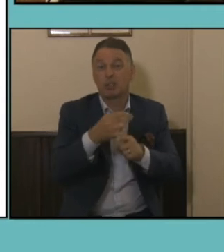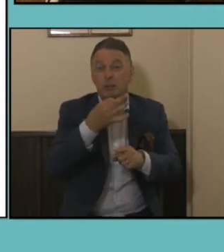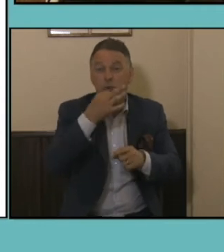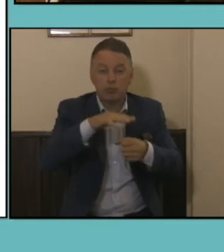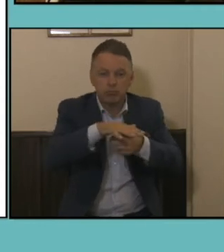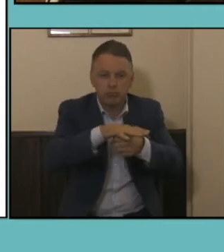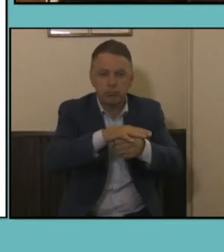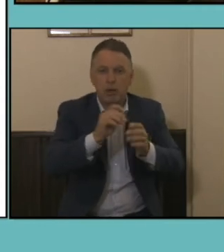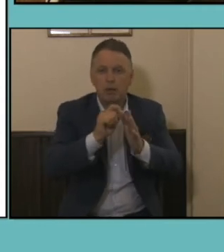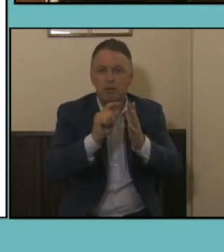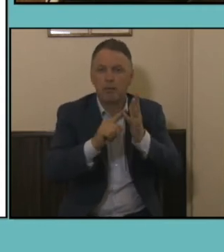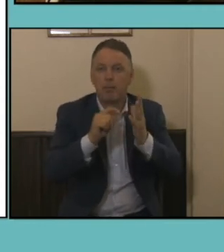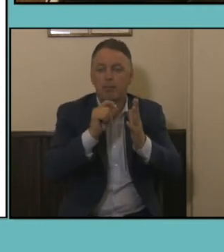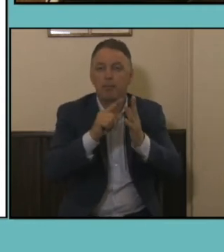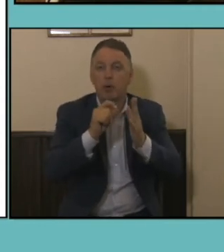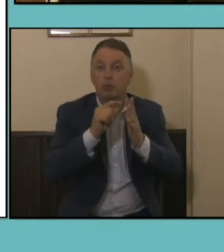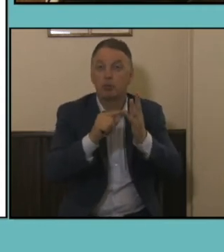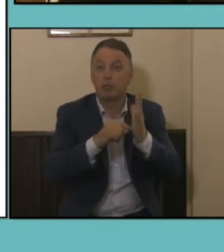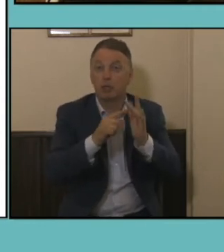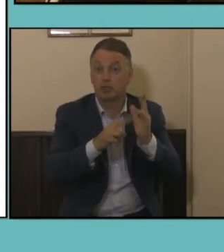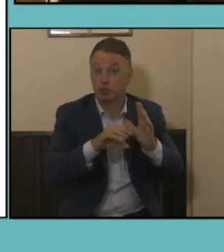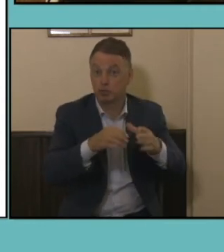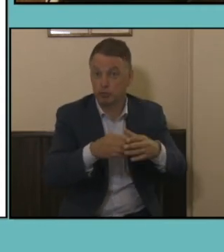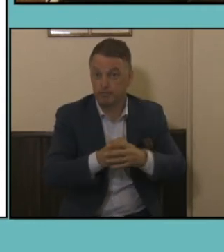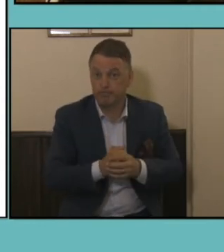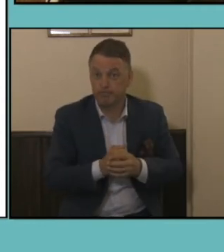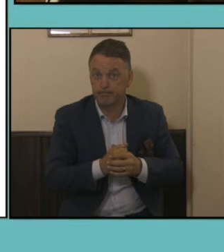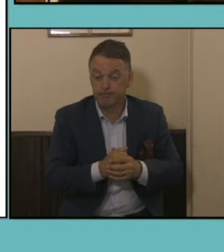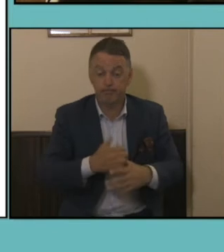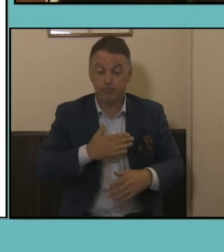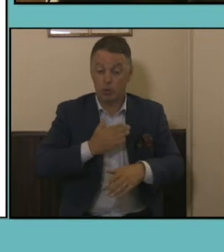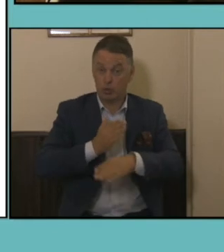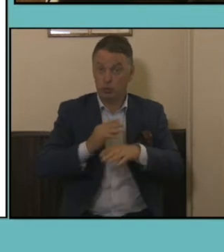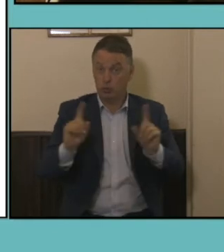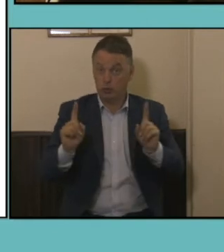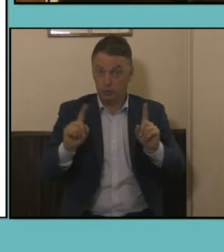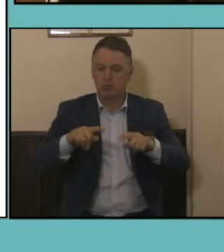My job here today is to provide some context before I pass to my colleague